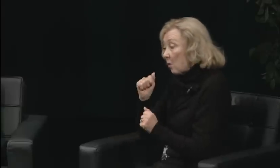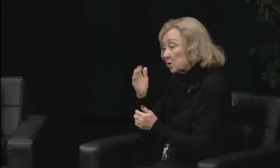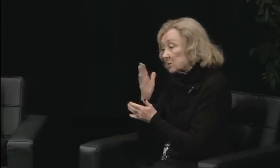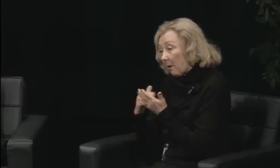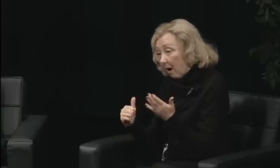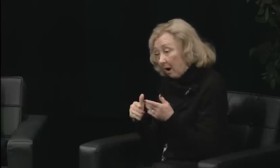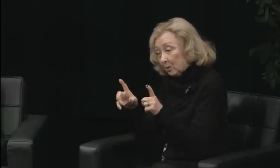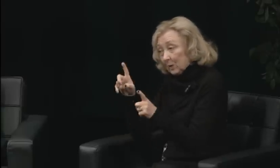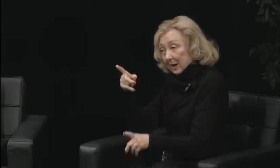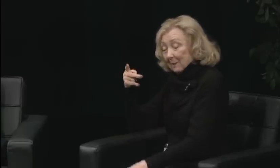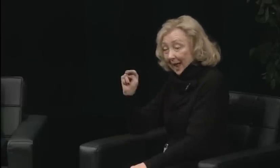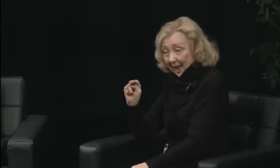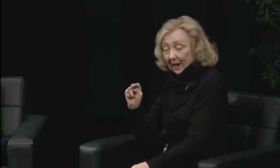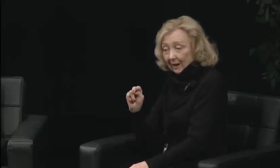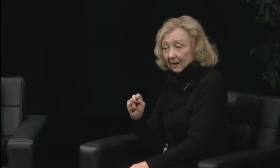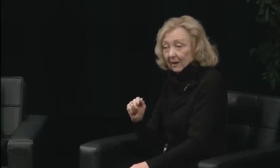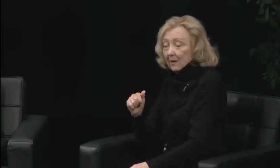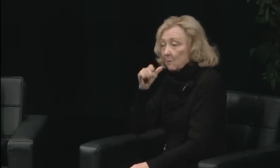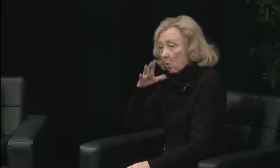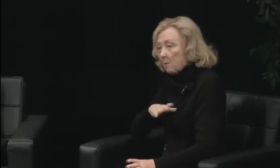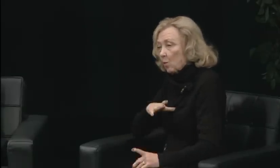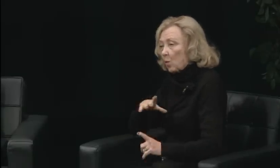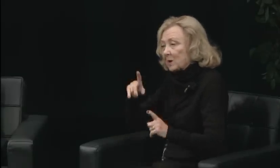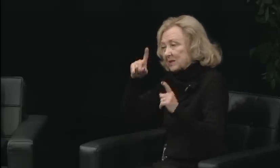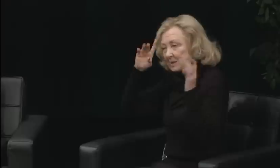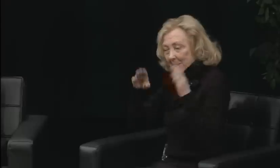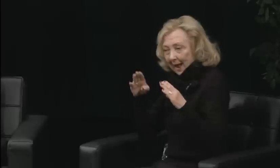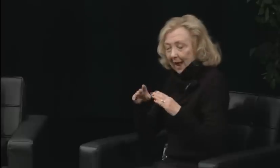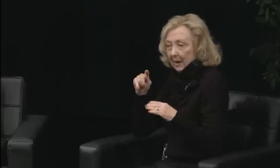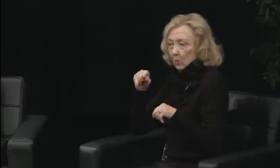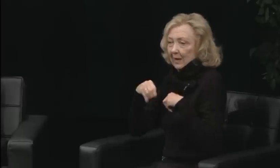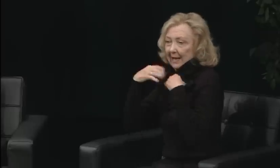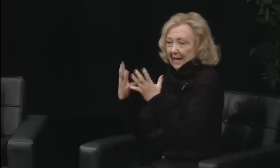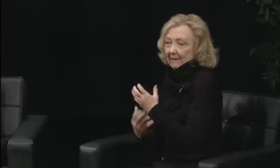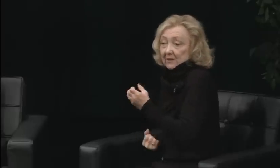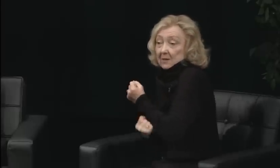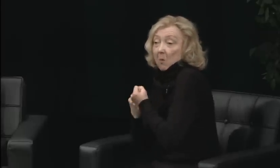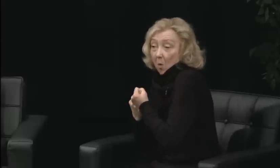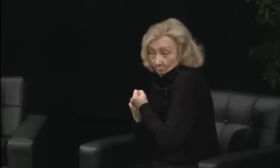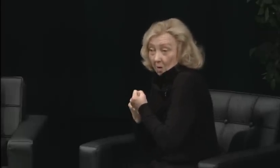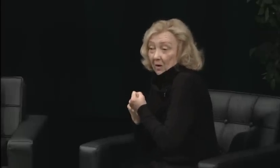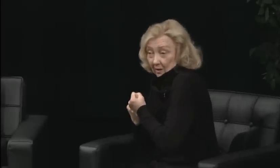So they consciously went out of their way to make sure